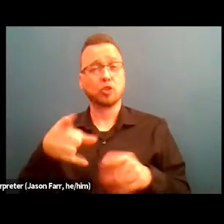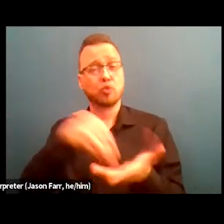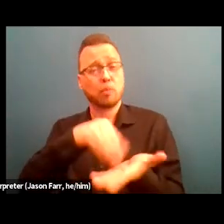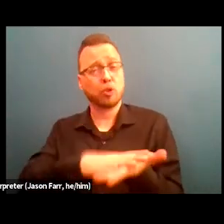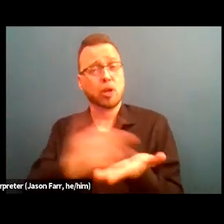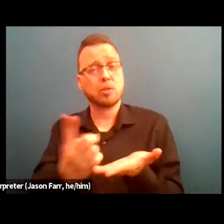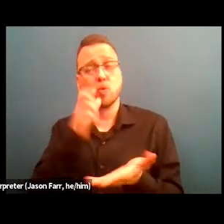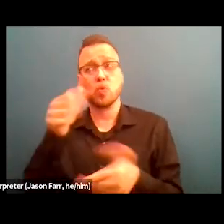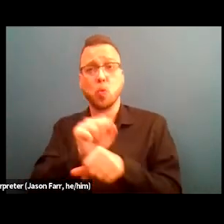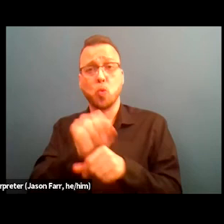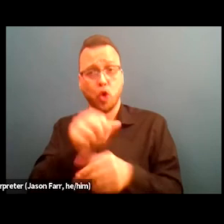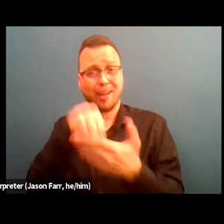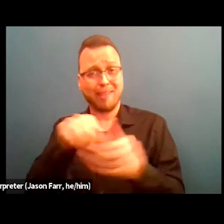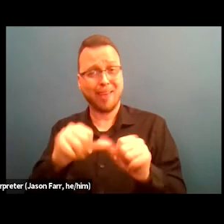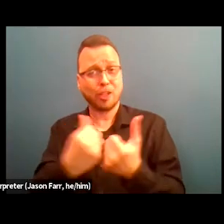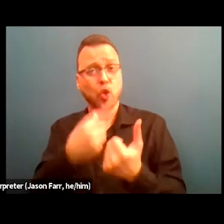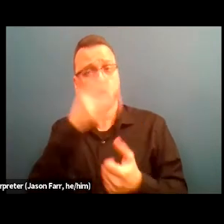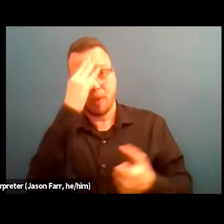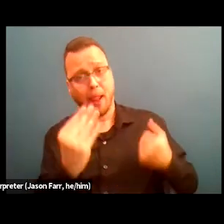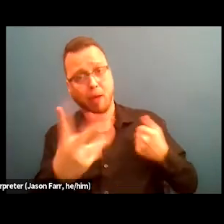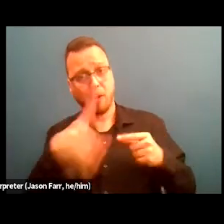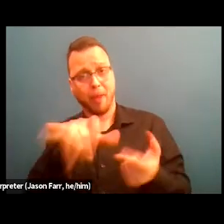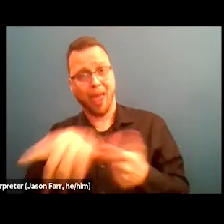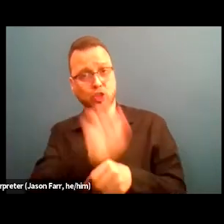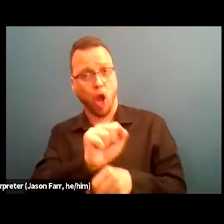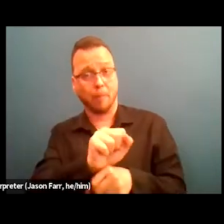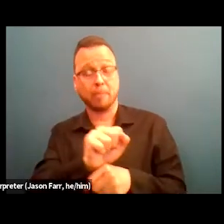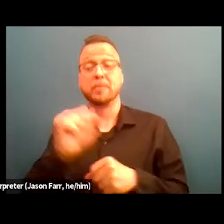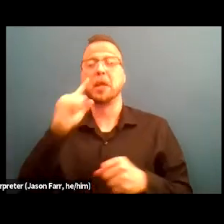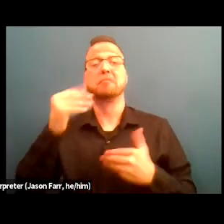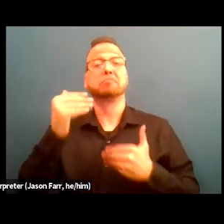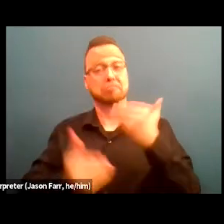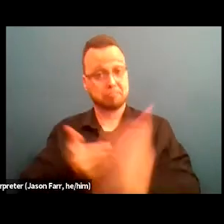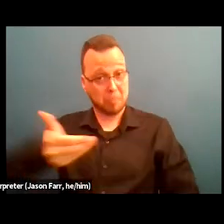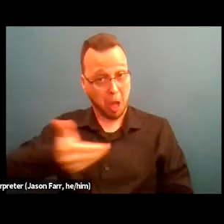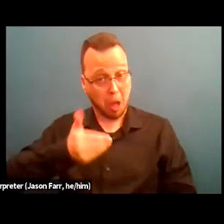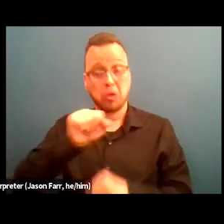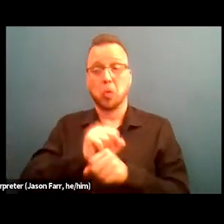who informed you about the job. If you complete your 90 days here at St Joseph's center,